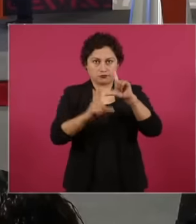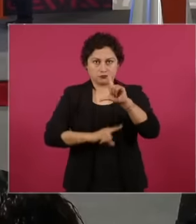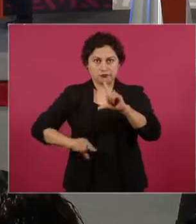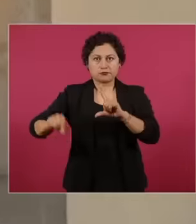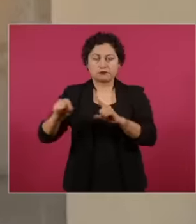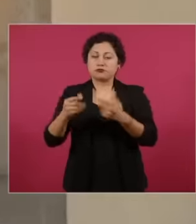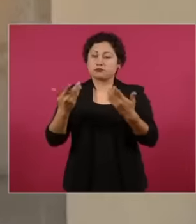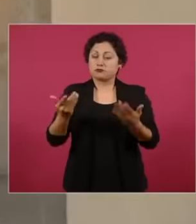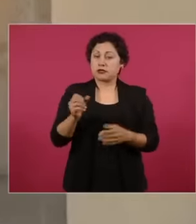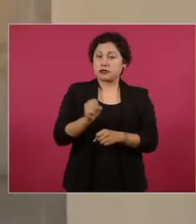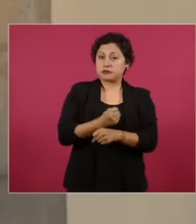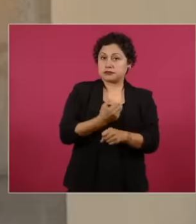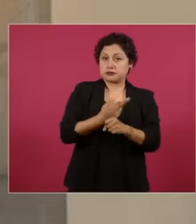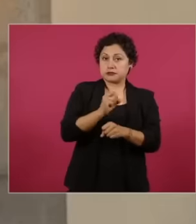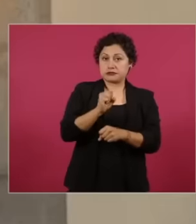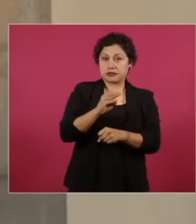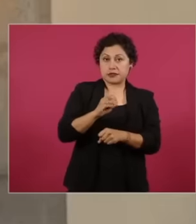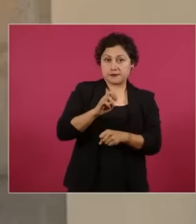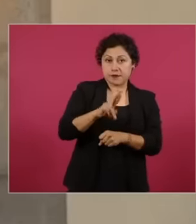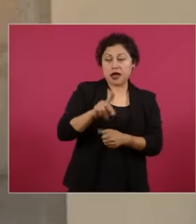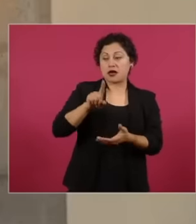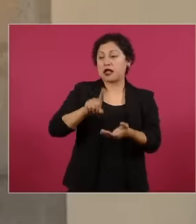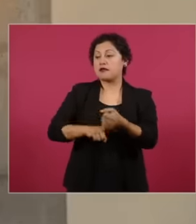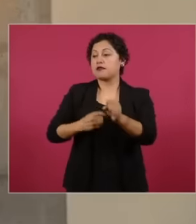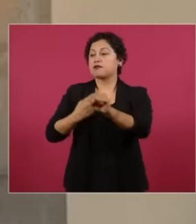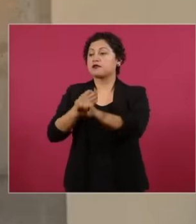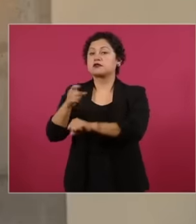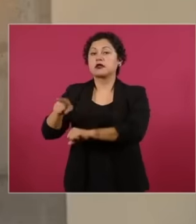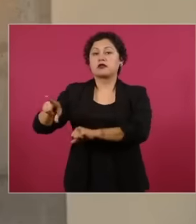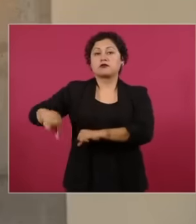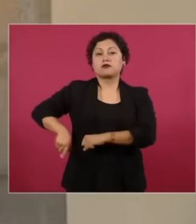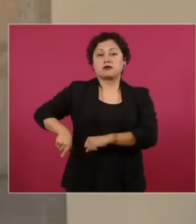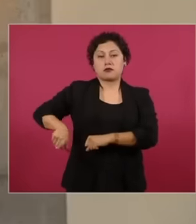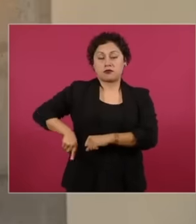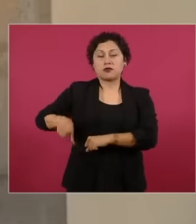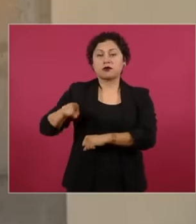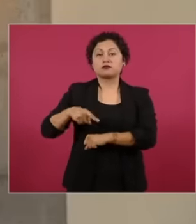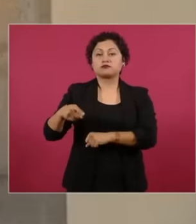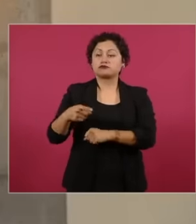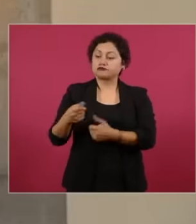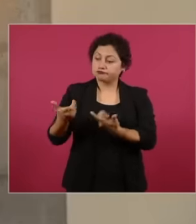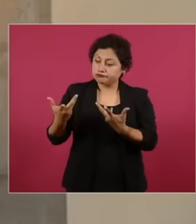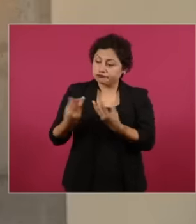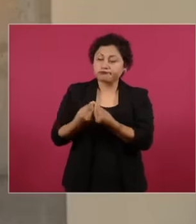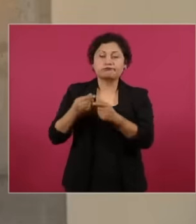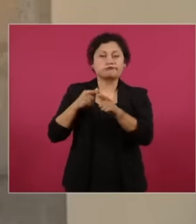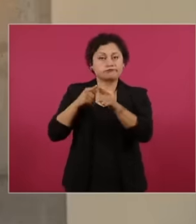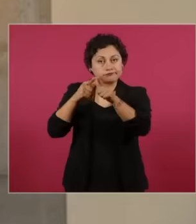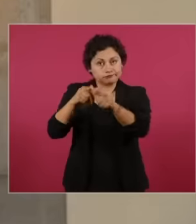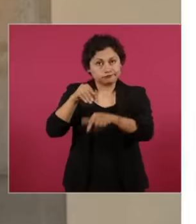State government will continue to promote the construction of more Argas Seros ships, at least one ocean-going vessel